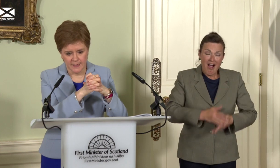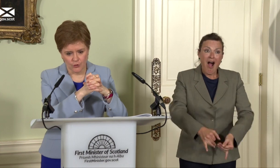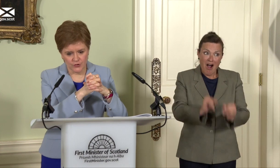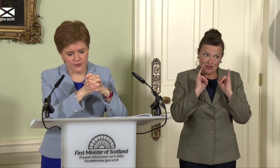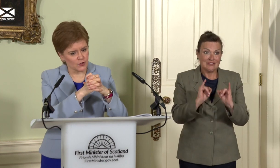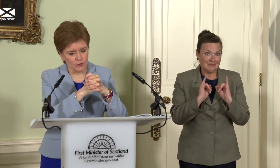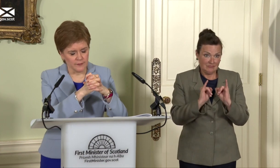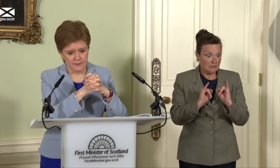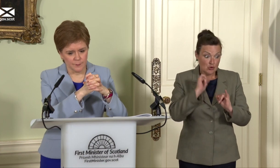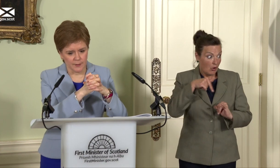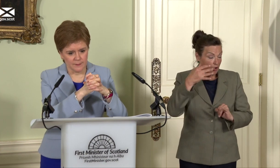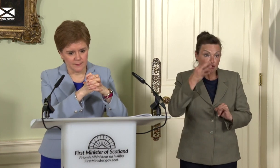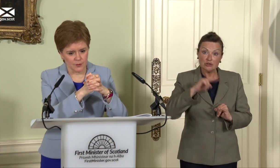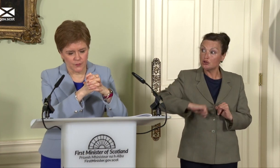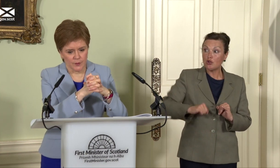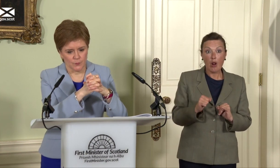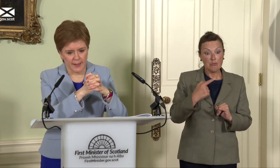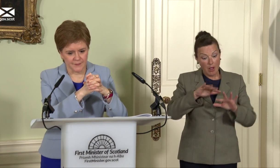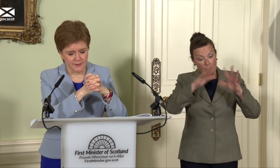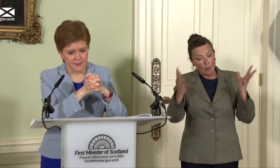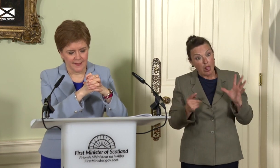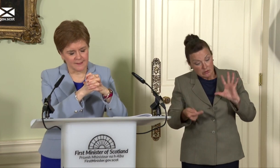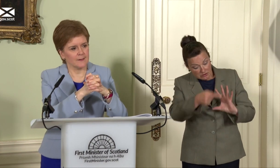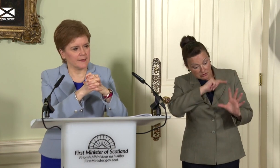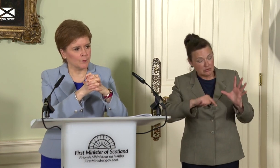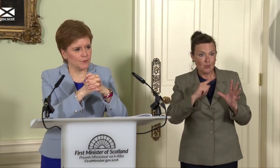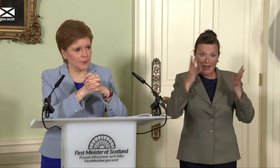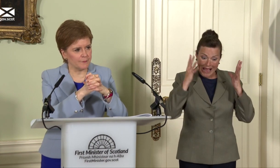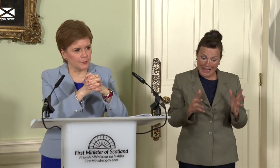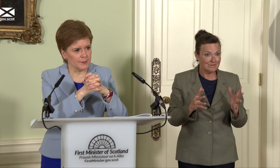not just in Scotland but across the world, we have to accelerate the move away from